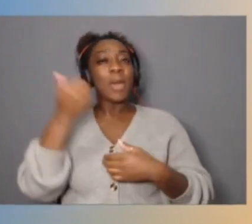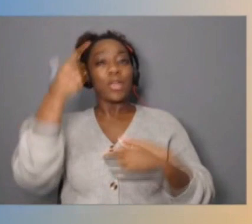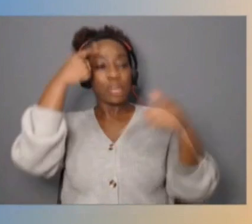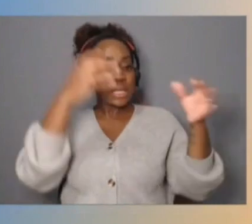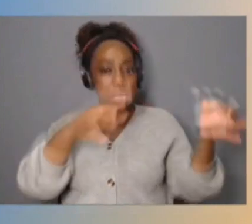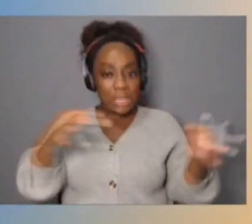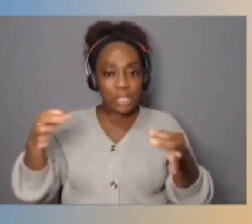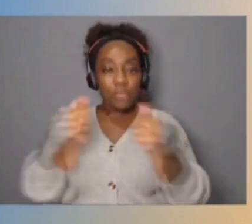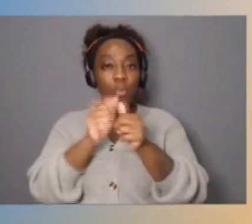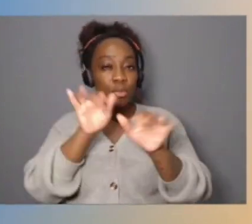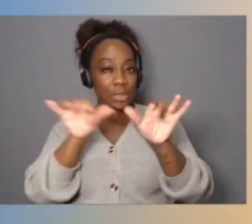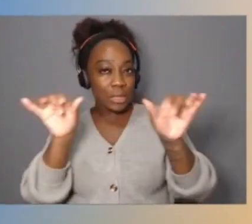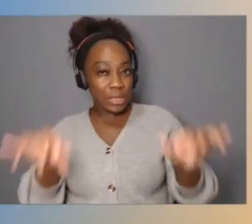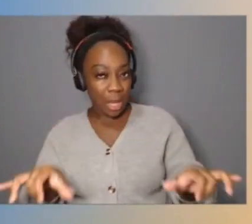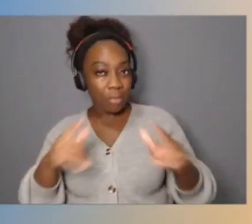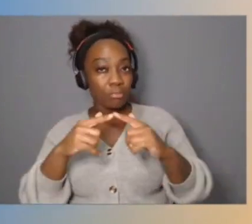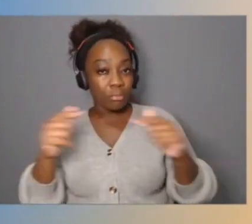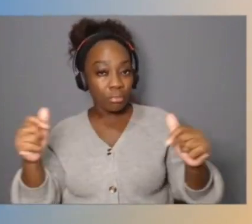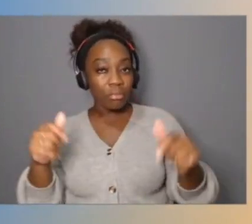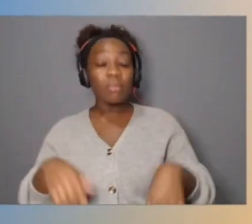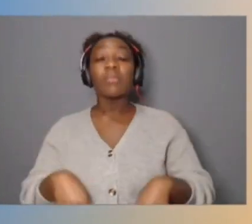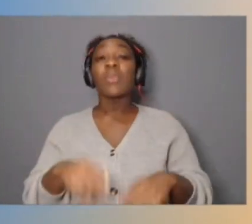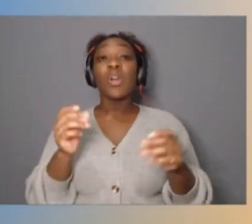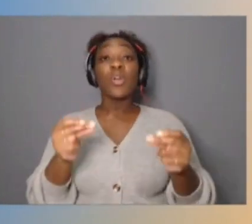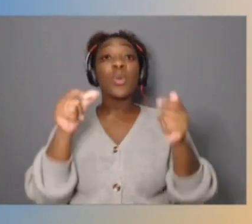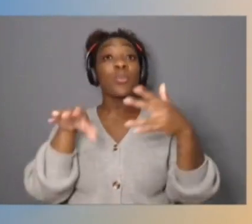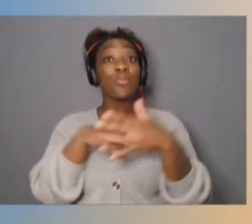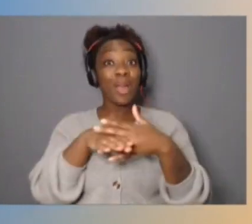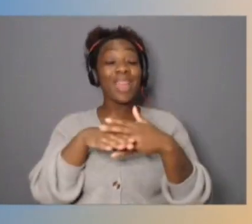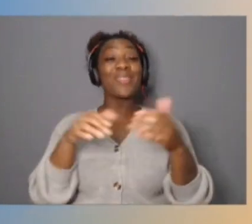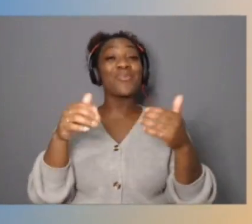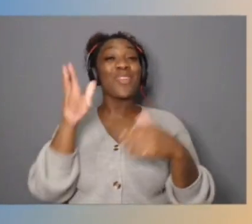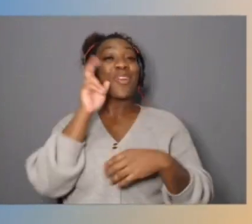Quick break, we heard from from JD about security.